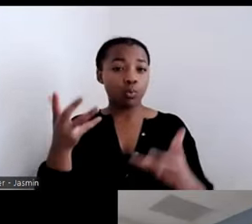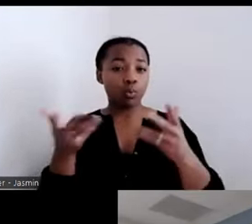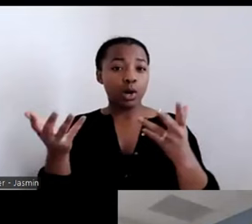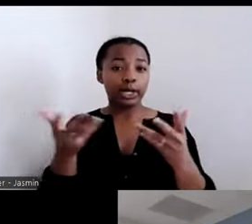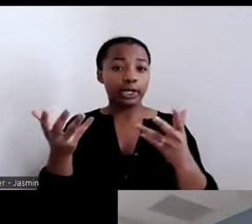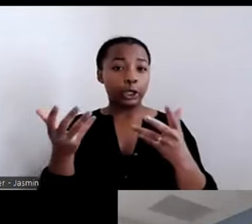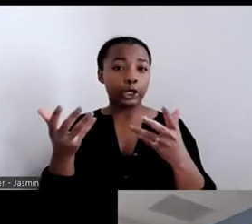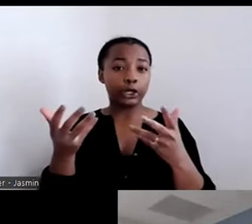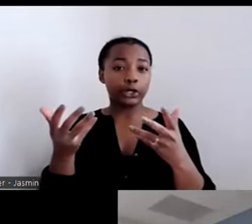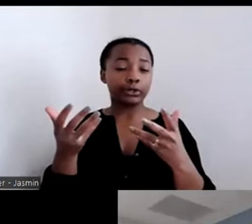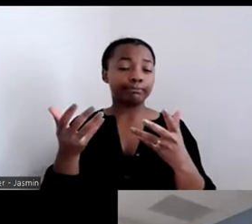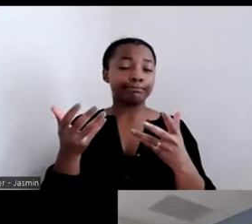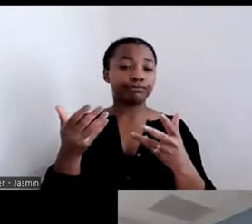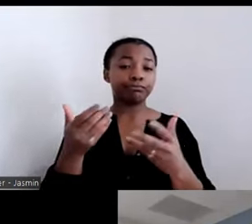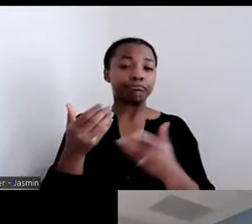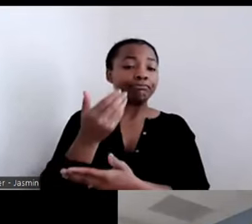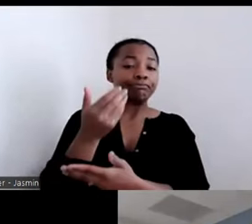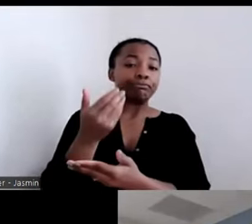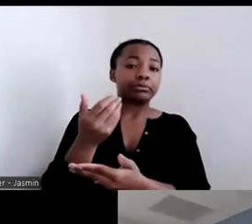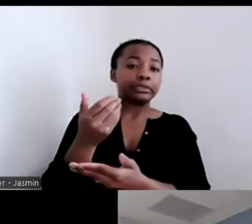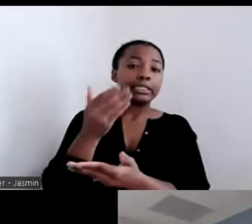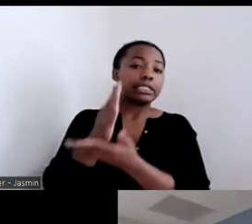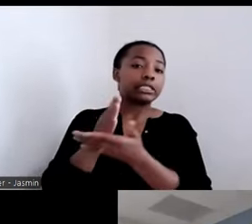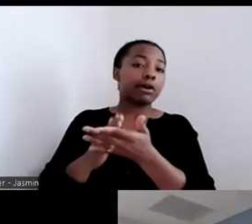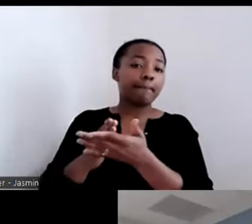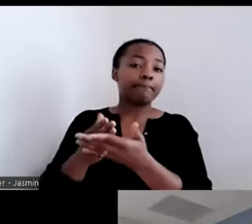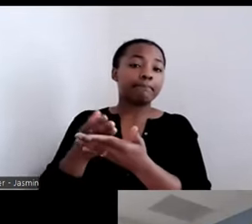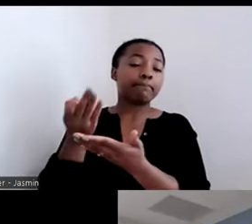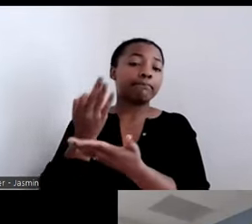that can be used to support this work, especially from your health plan as an example?